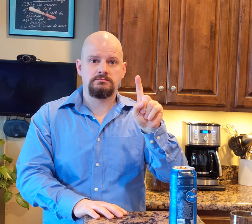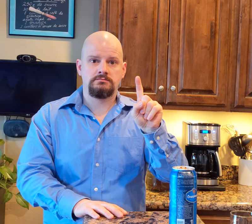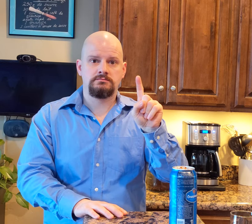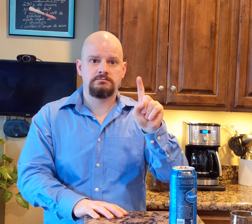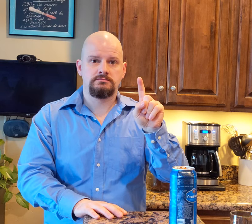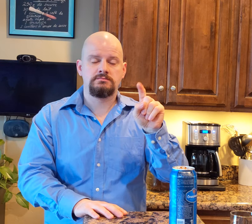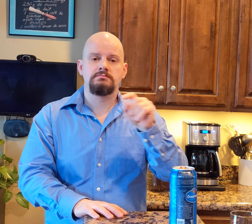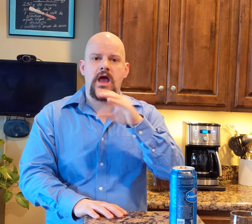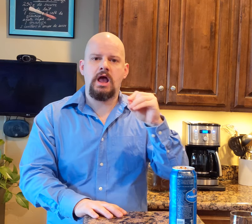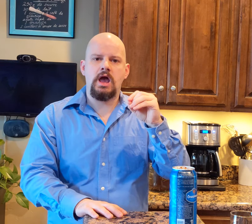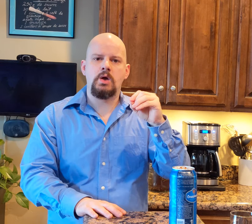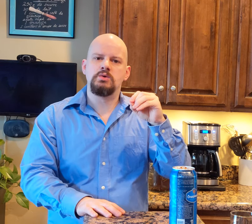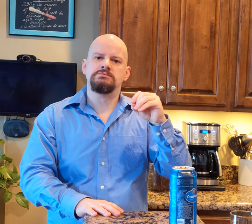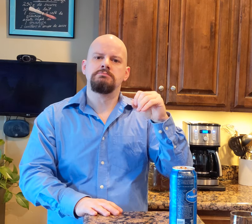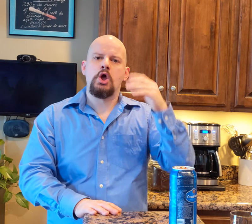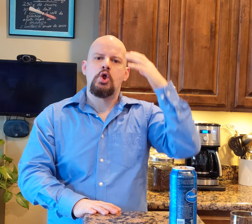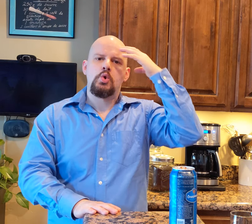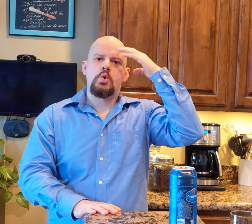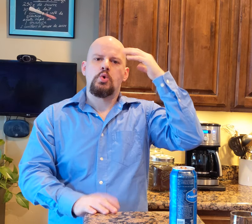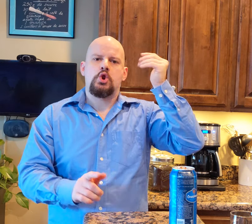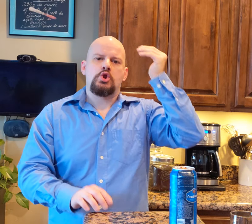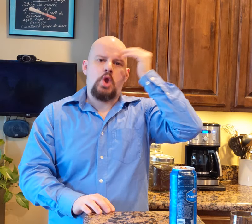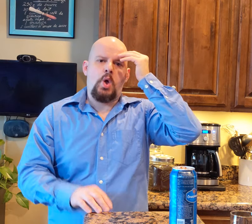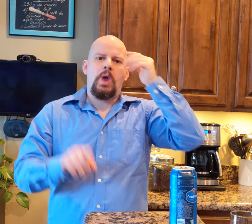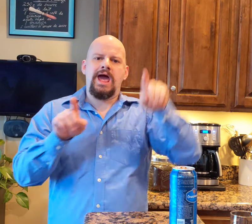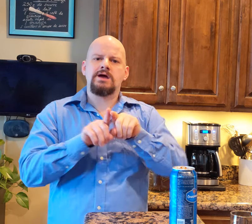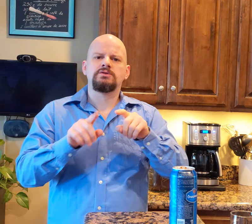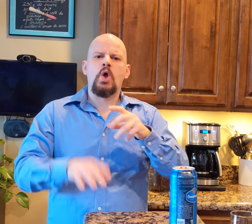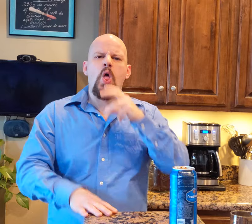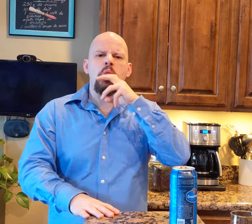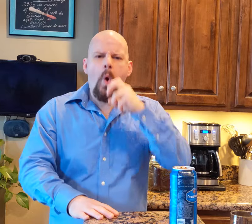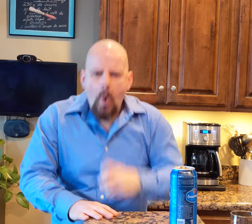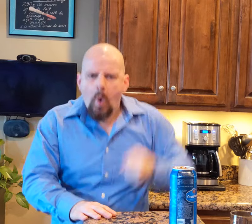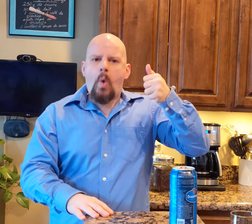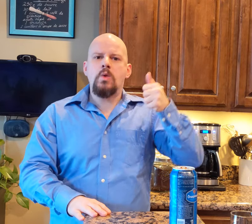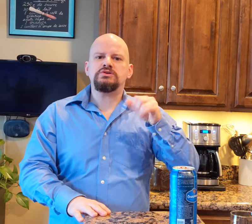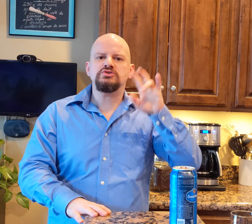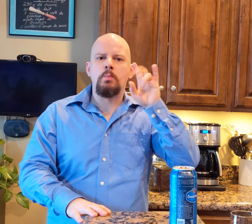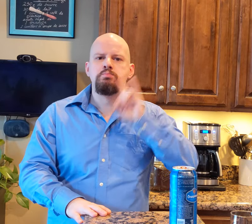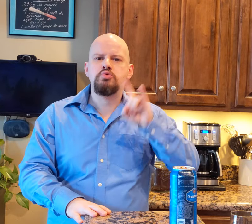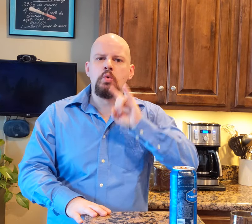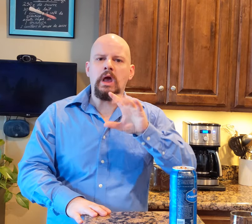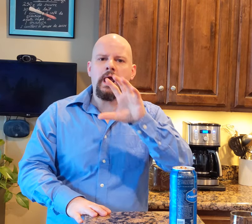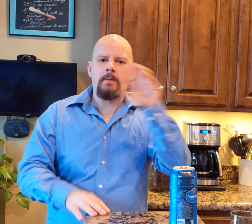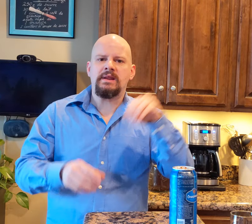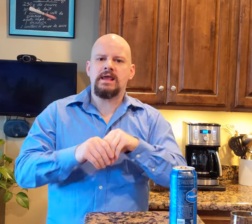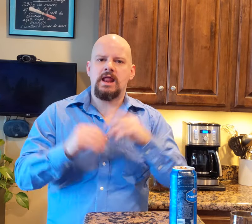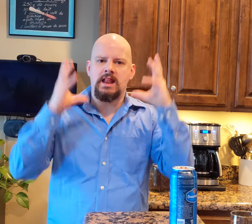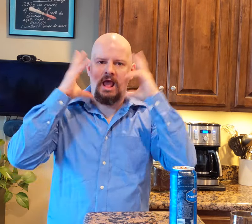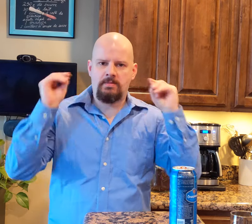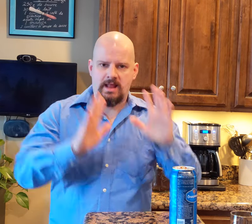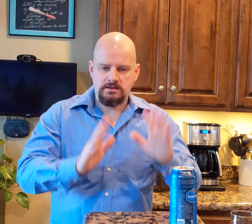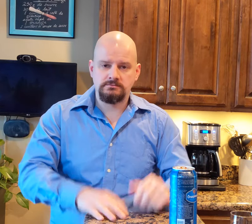This was also known as the oldest brewery in the Netherlands.